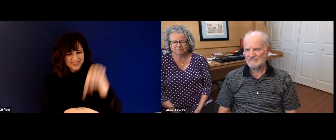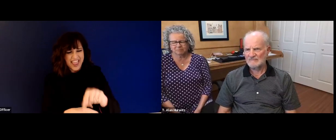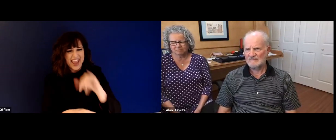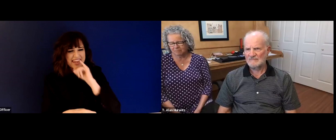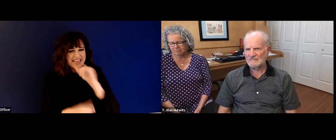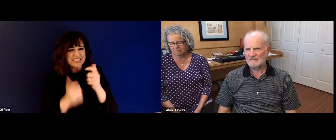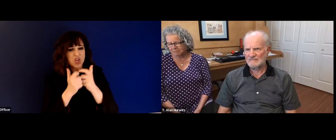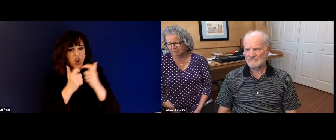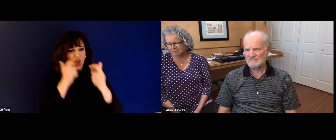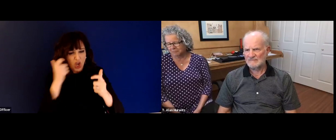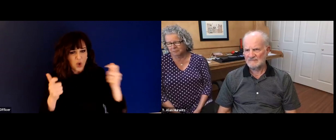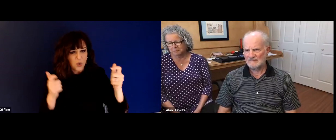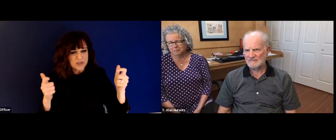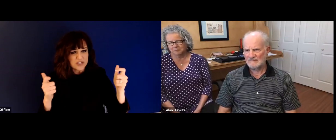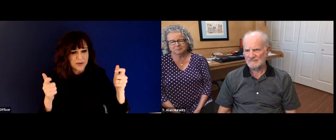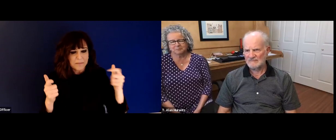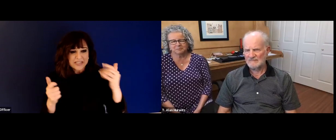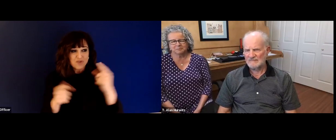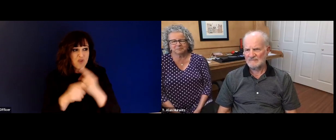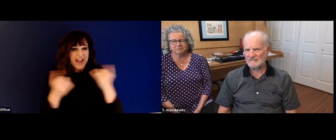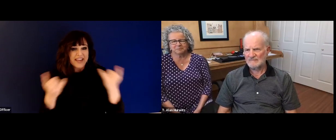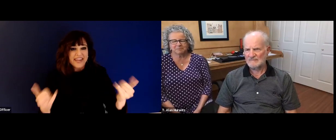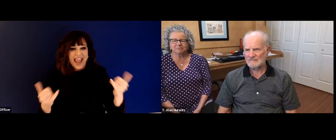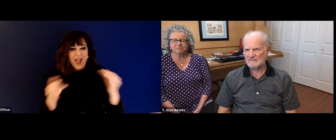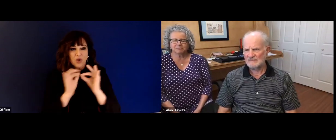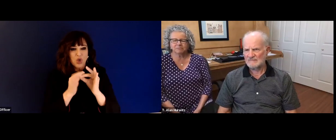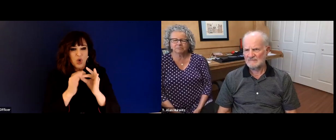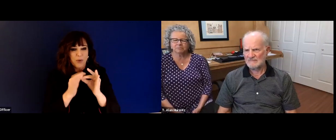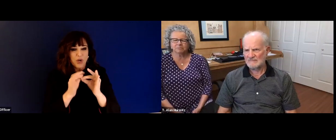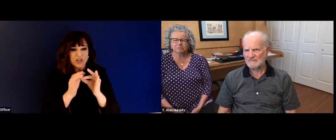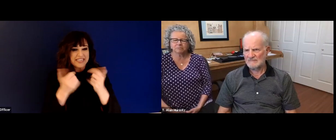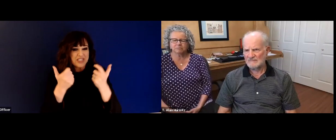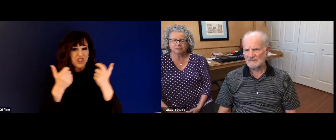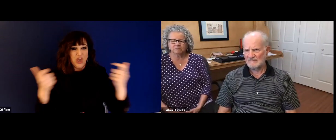professional programs in four different areas at Gallaudet